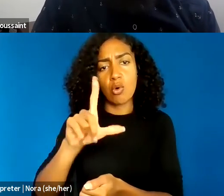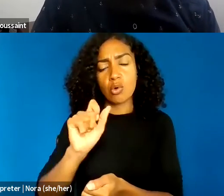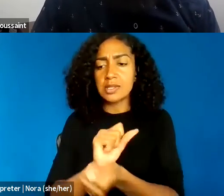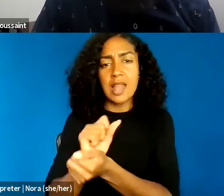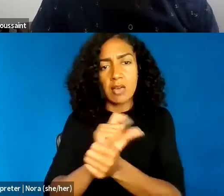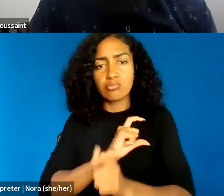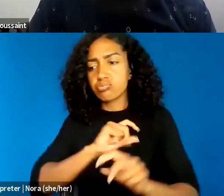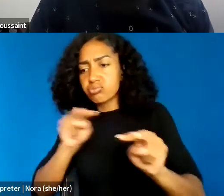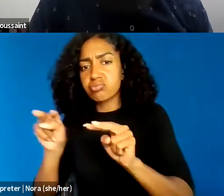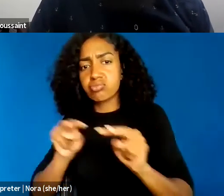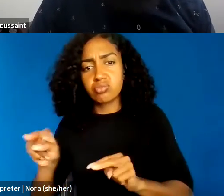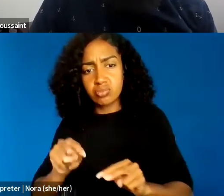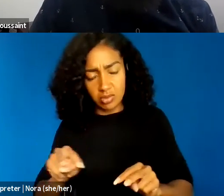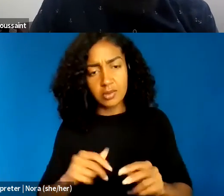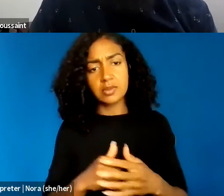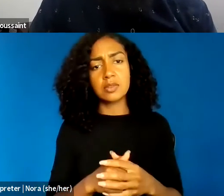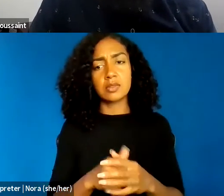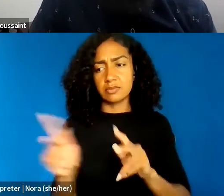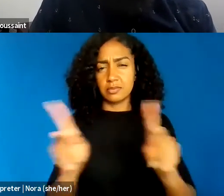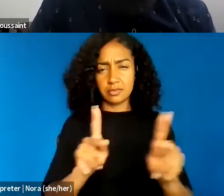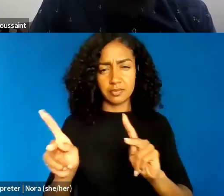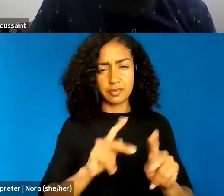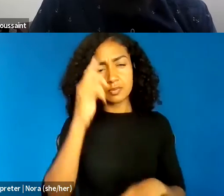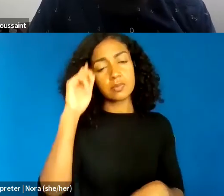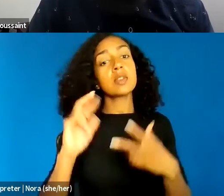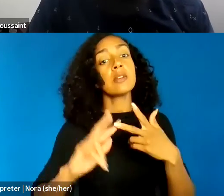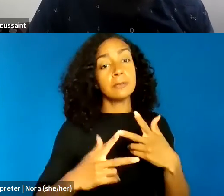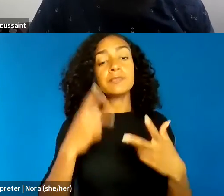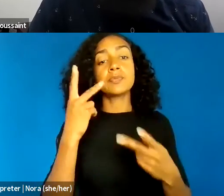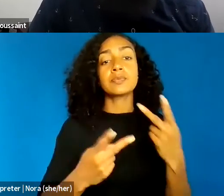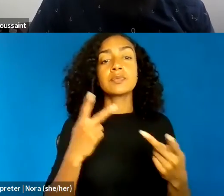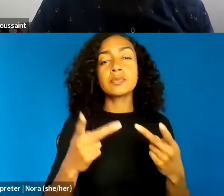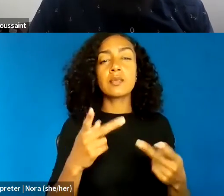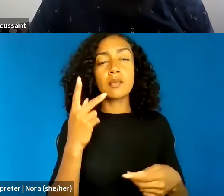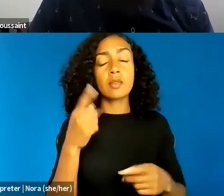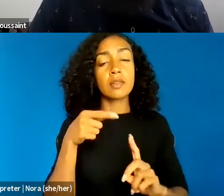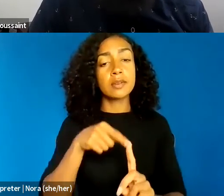Third and finally, unresolved racial tensions in the fighting words doctrine illuminates the embeddedness of racism